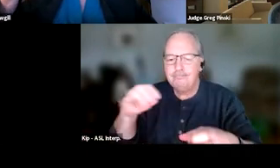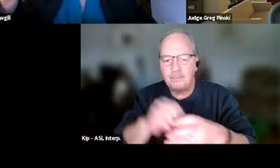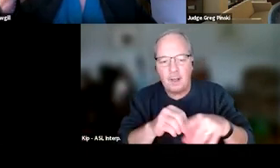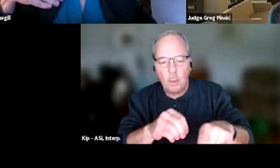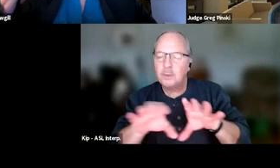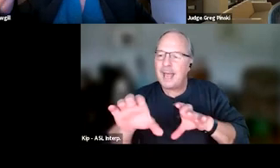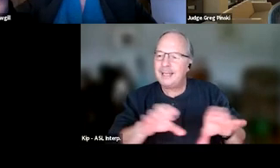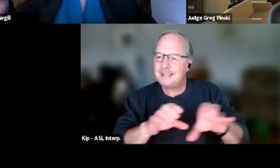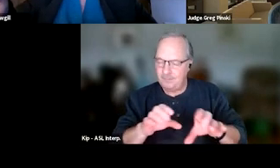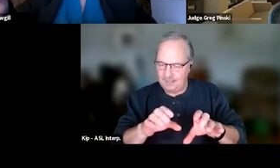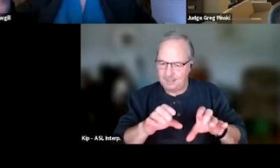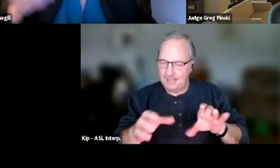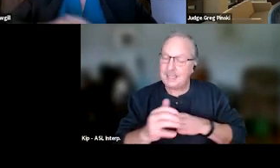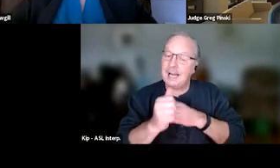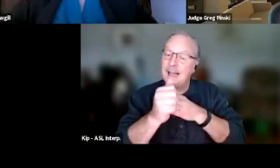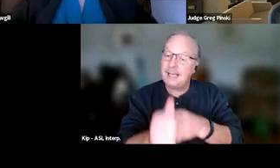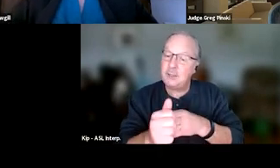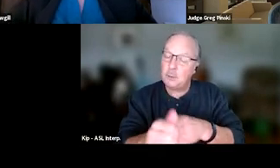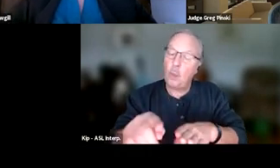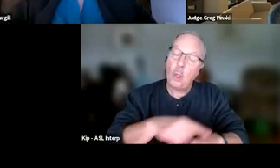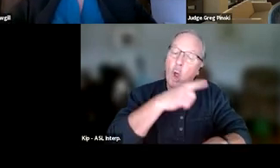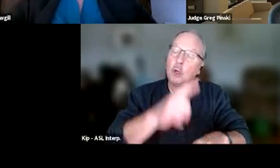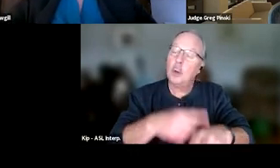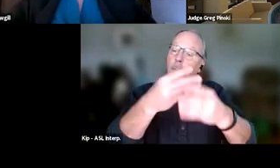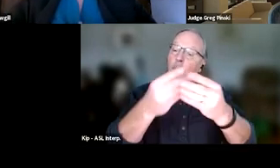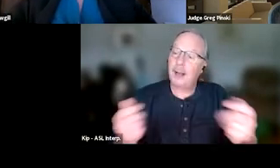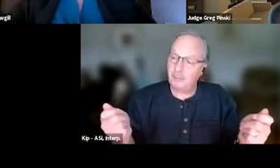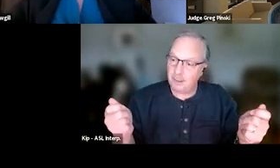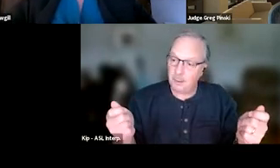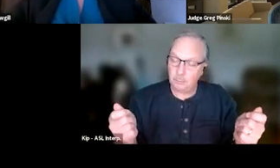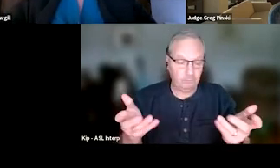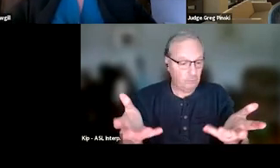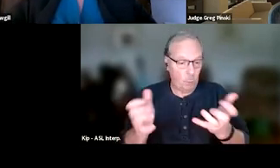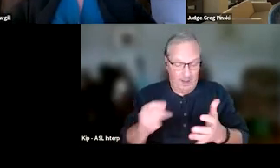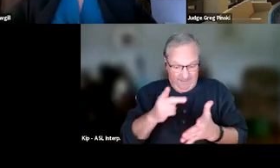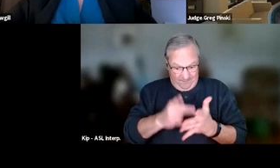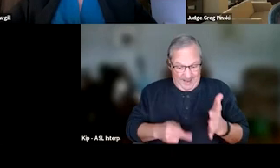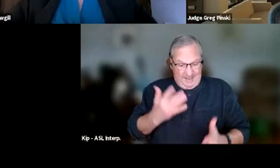that are gonna lead to that long-term recovery. Because we certainly don't want someone in phase five